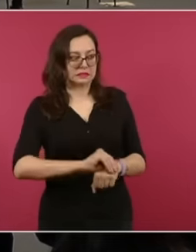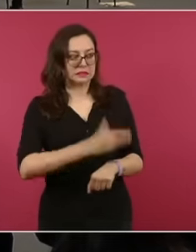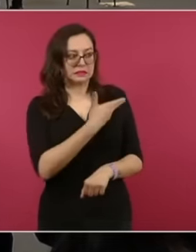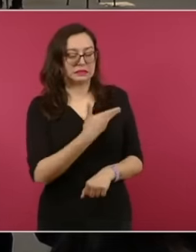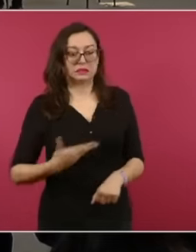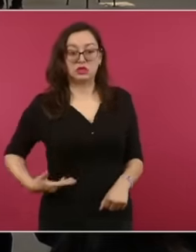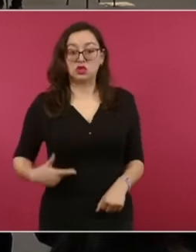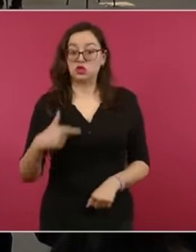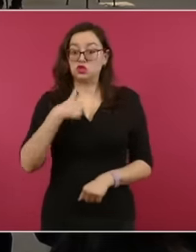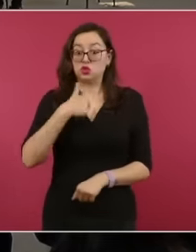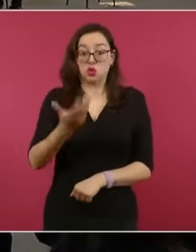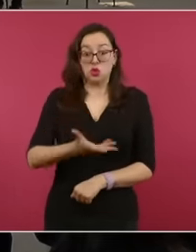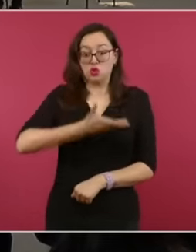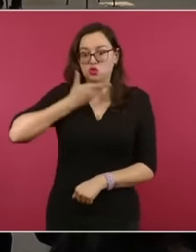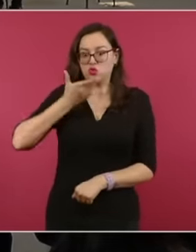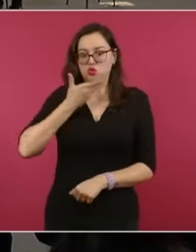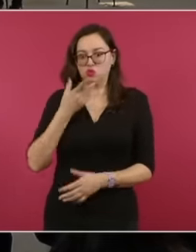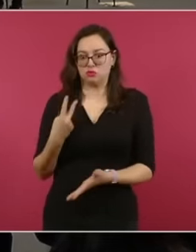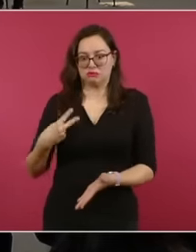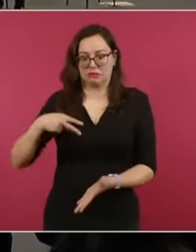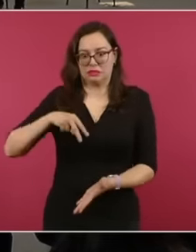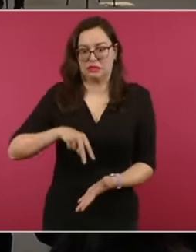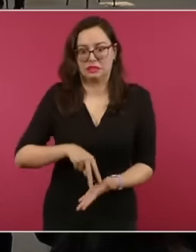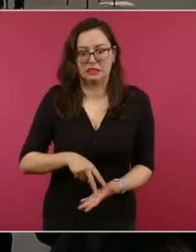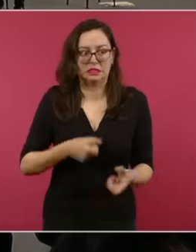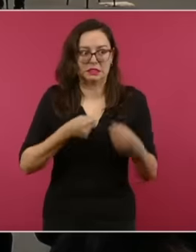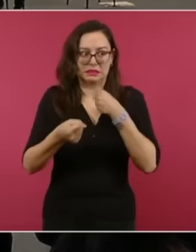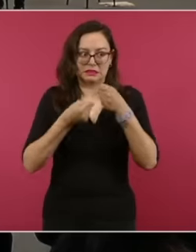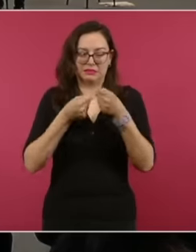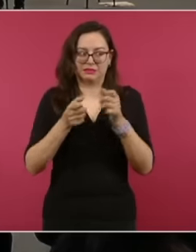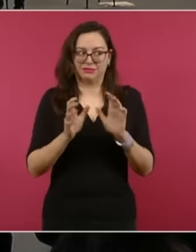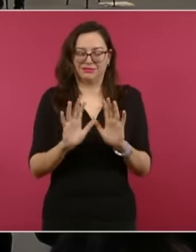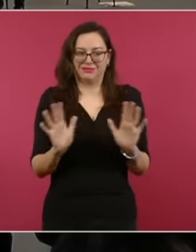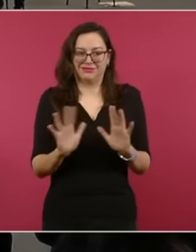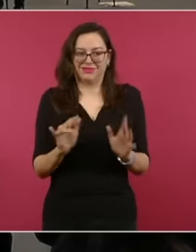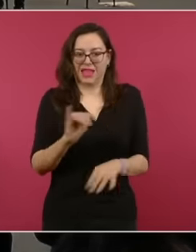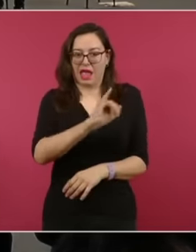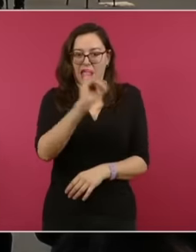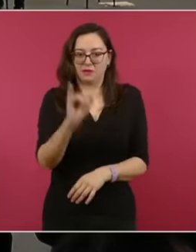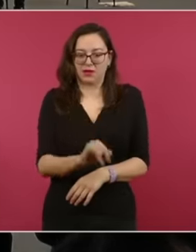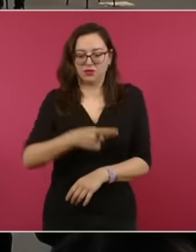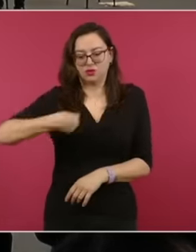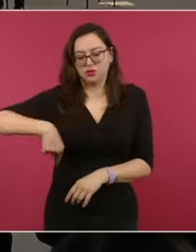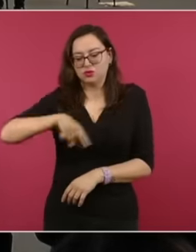the Mexican foreign service we are discreet but effective in the Case 20 years of